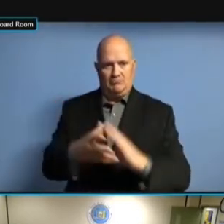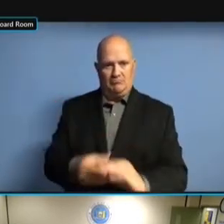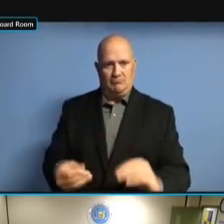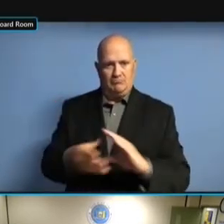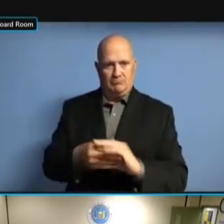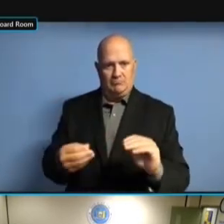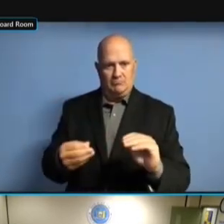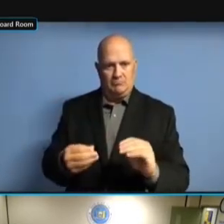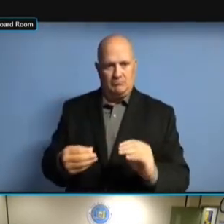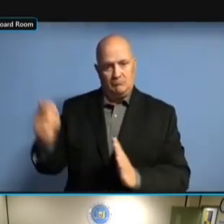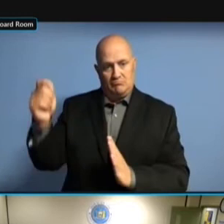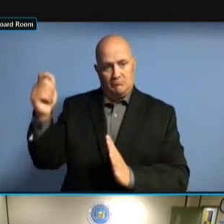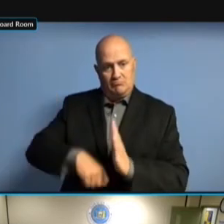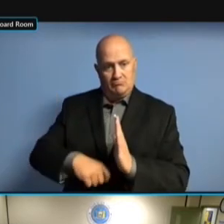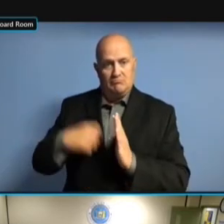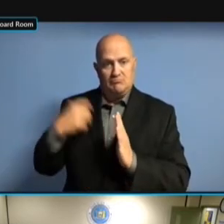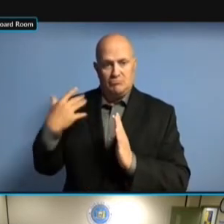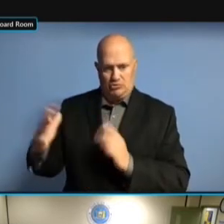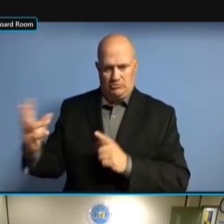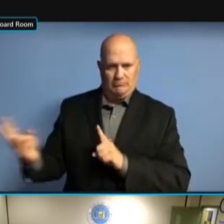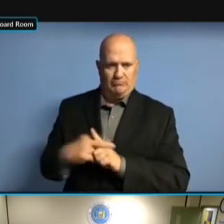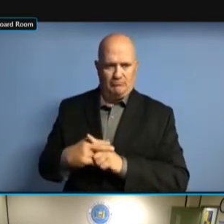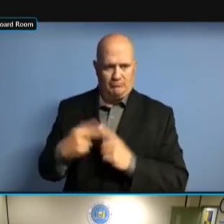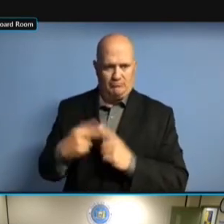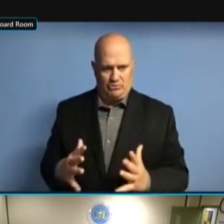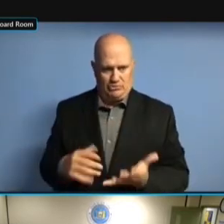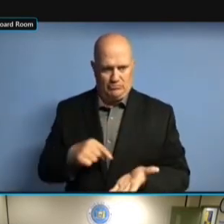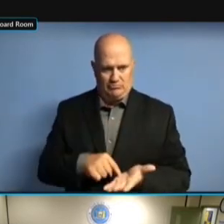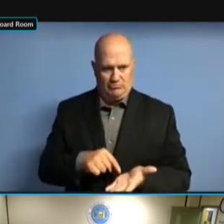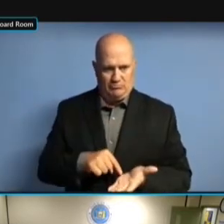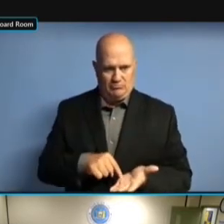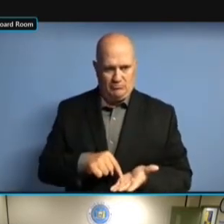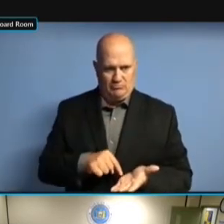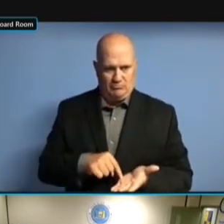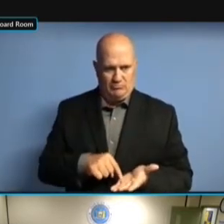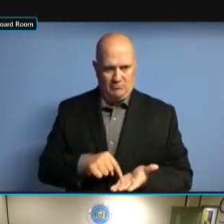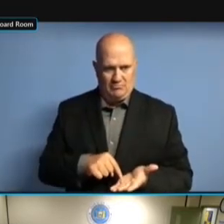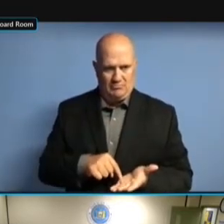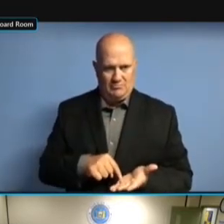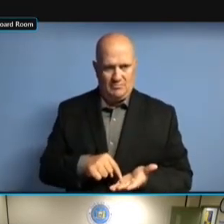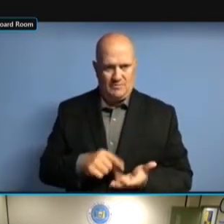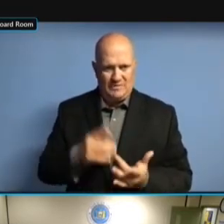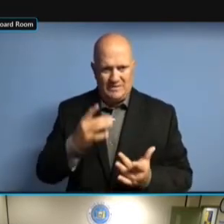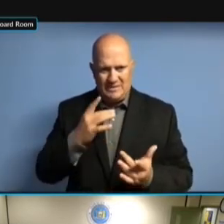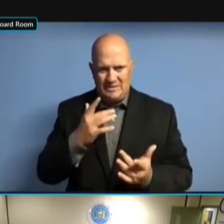INDICATE PUBLICLY THAT THE DRAFT THAT I THOUGHT WAS SUBMITTED WAS THAT I THOUGHT WAS SUBMITTED WAS THAT I THOUGHT WAS SUBMITTED WAS LACKING THAT I THOUGHT WAS SUBMITTED WAS LACKING IN THAT I THOUGHT WAS SUBMITTED WAS LACKING IN ANY